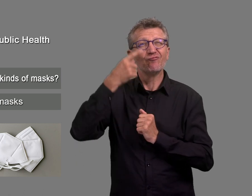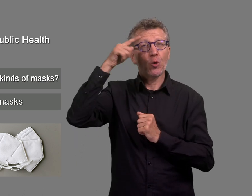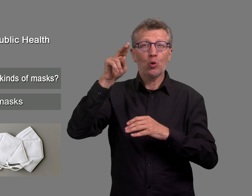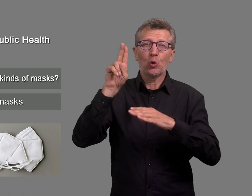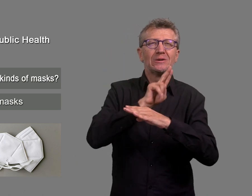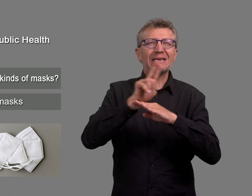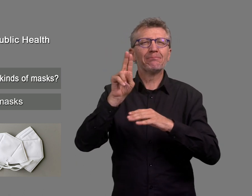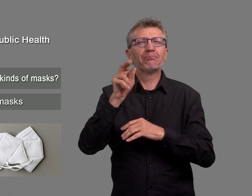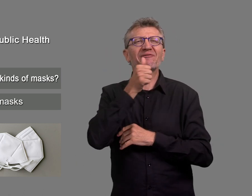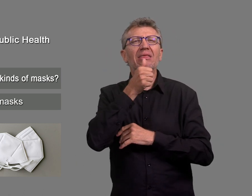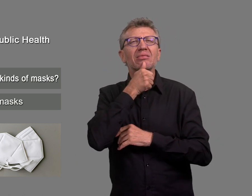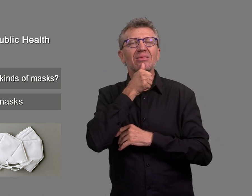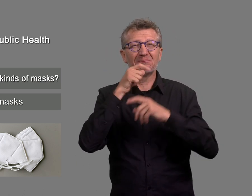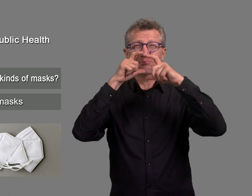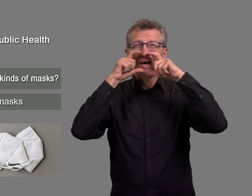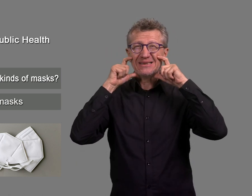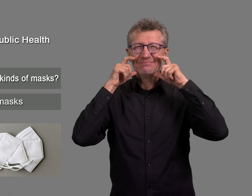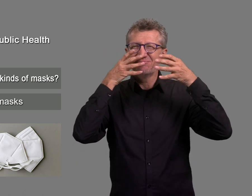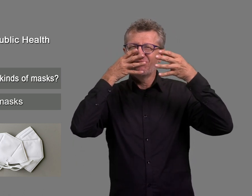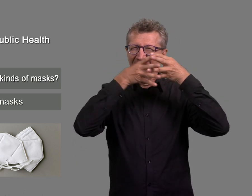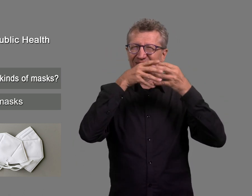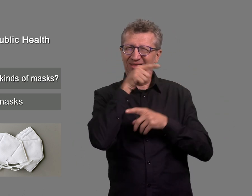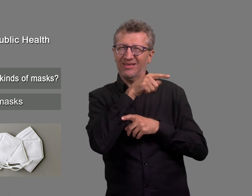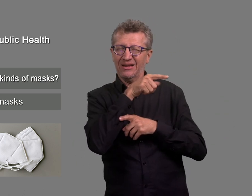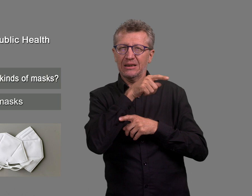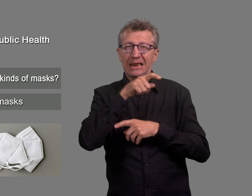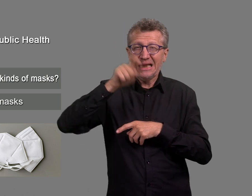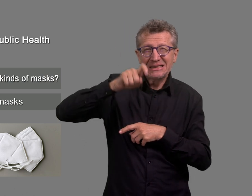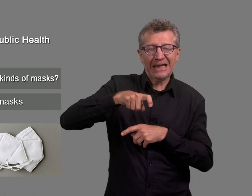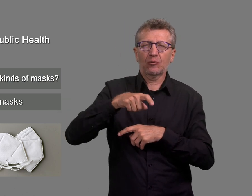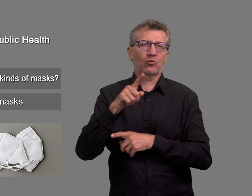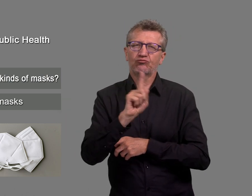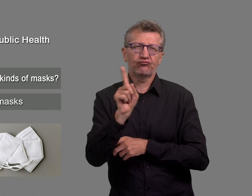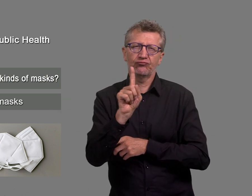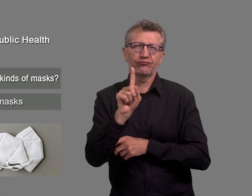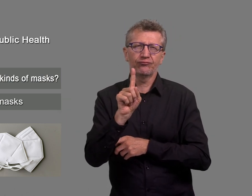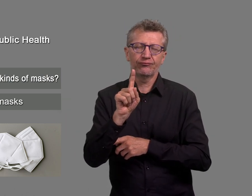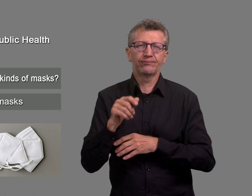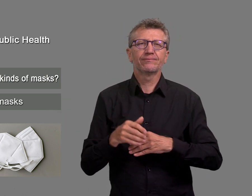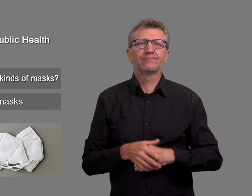Filtering face piece masks are therefore not necessary for private use.